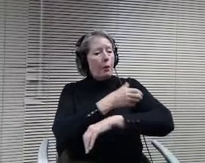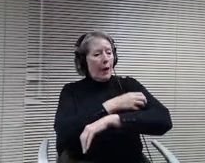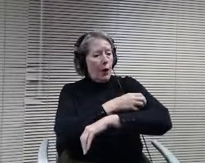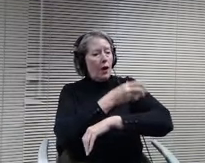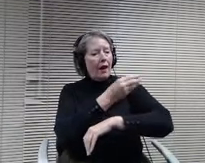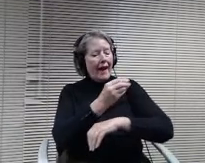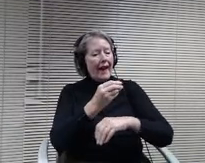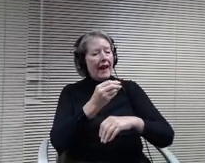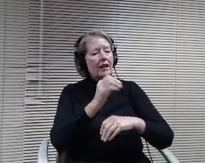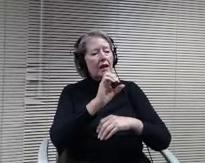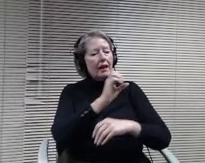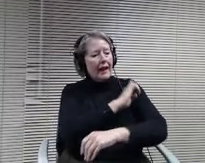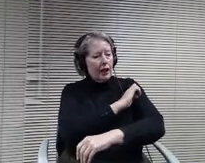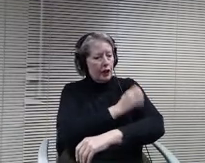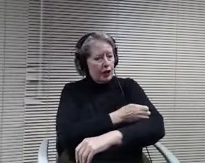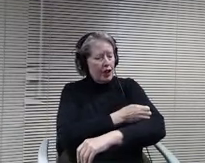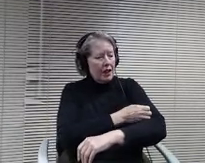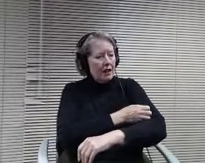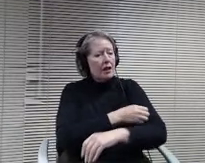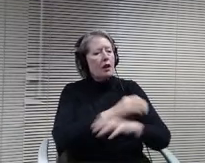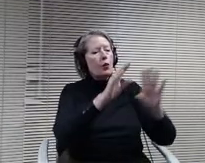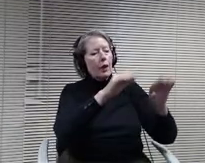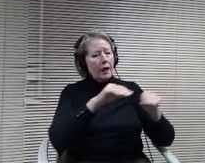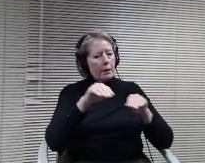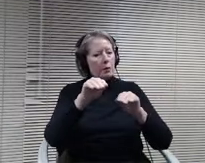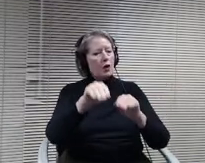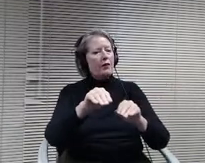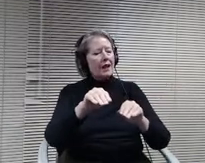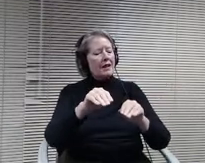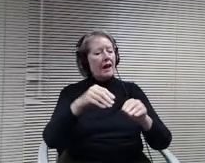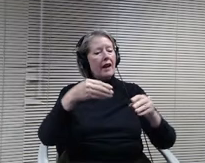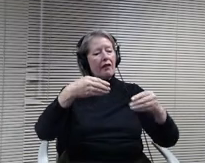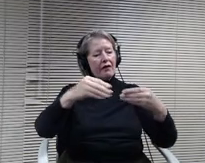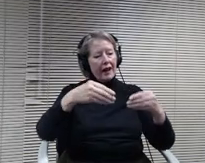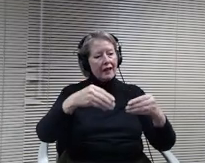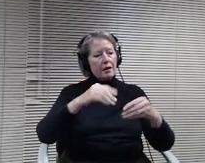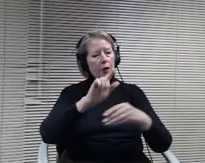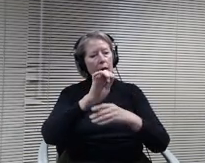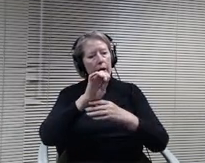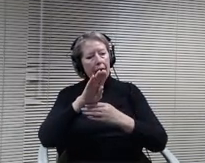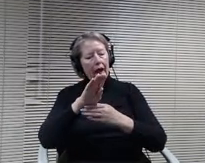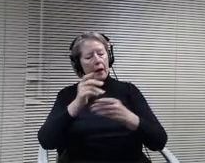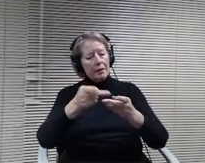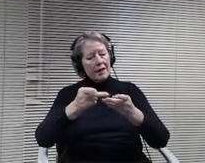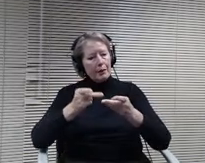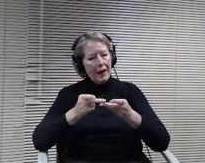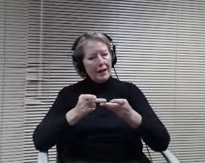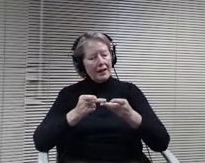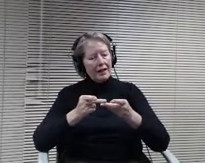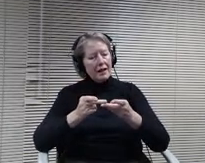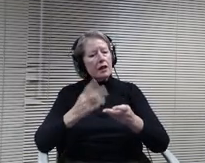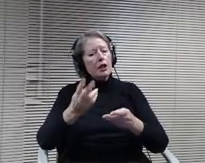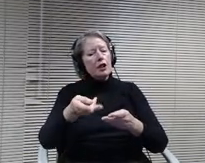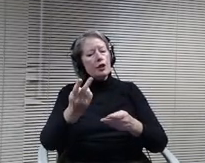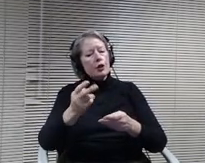flexible lab space, we have three pairs that could be open, but it could be 2. As we look to the fall of 21.